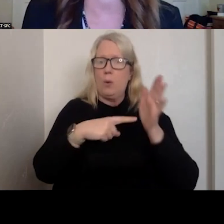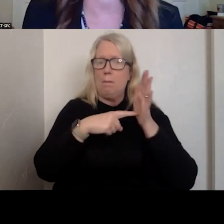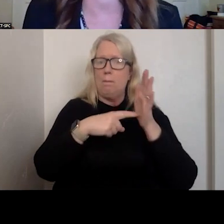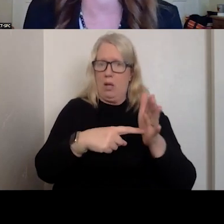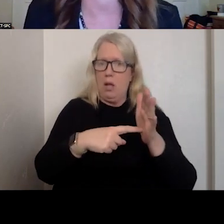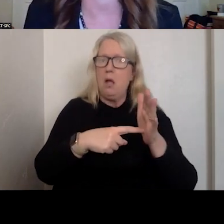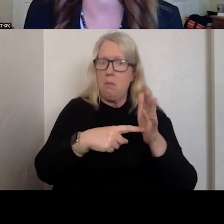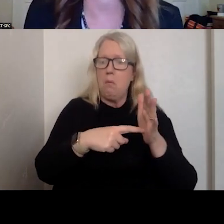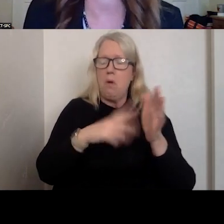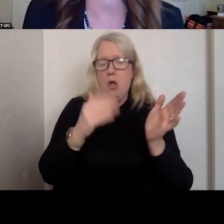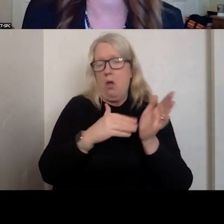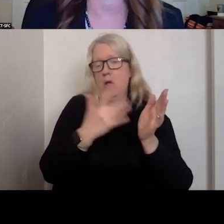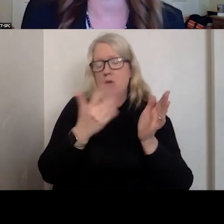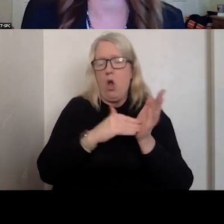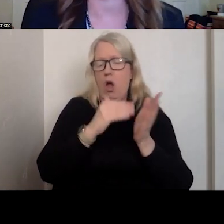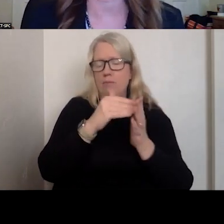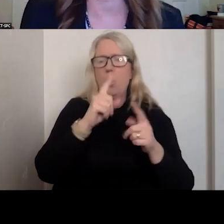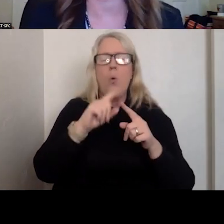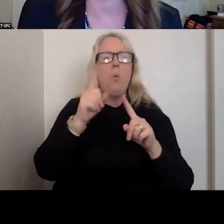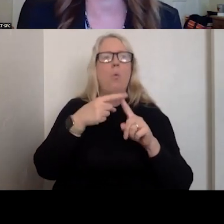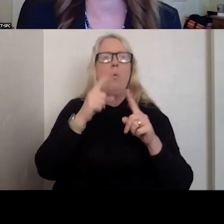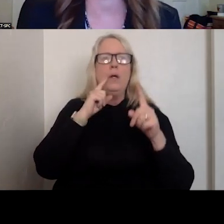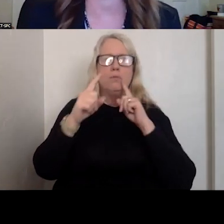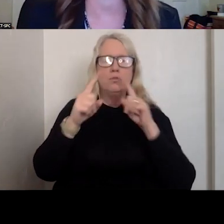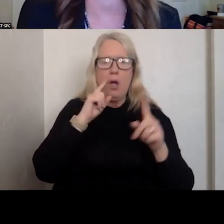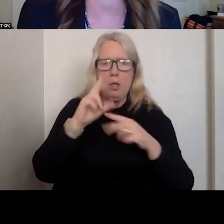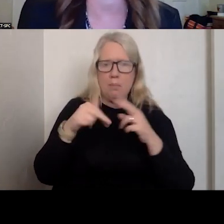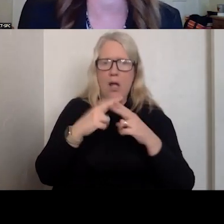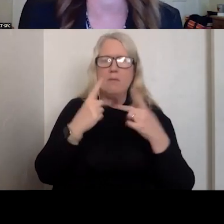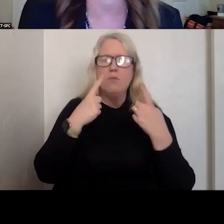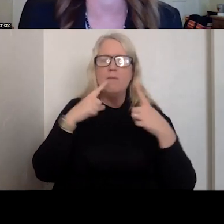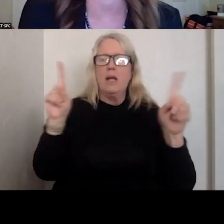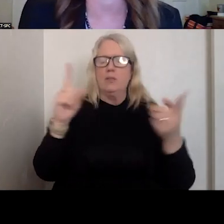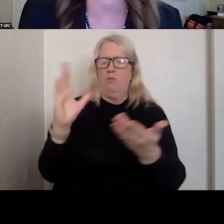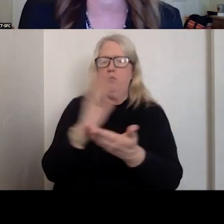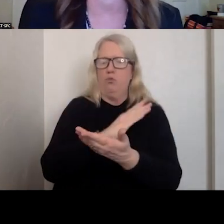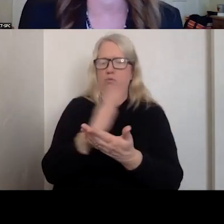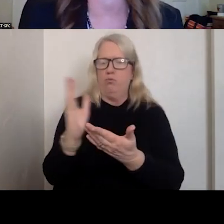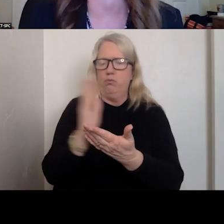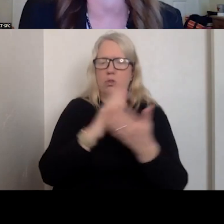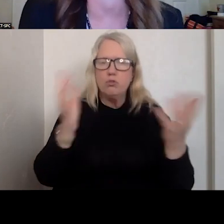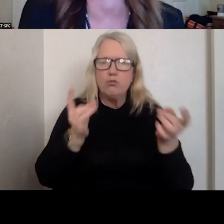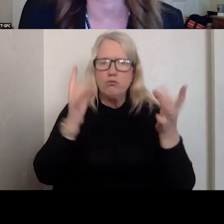IS OFTEN REFERENCED WHEN TALKING ABOUT CONTINUING OF SERVICES WITH NO WRONG DOOR.